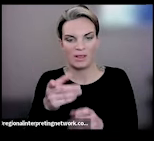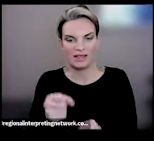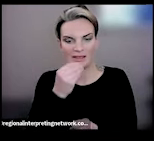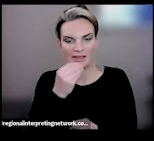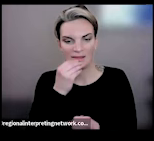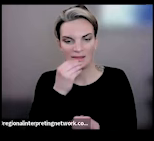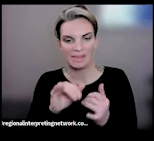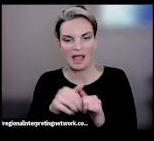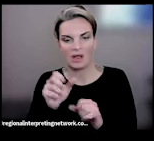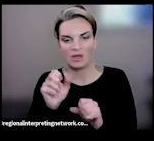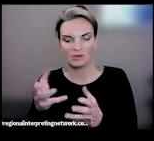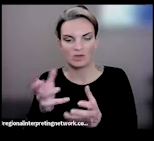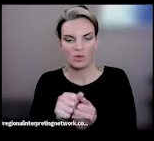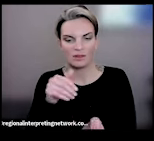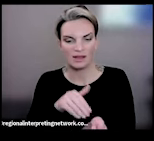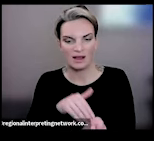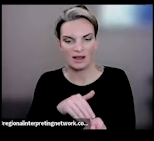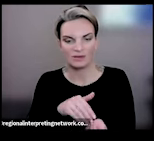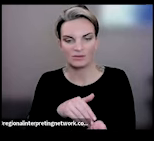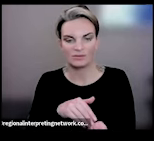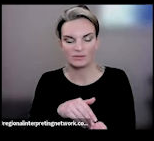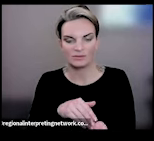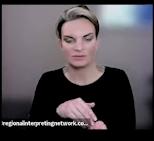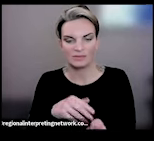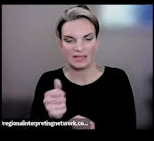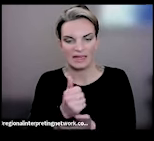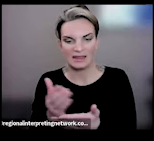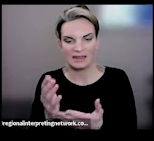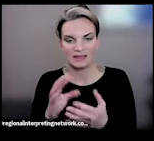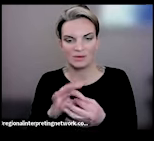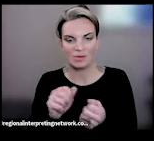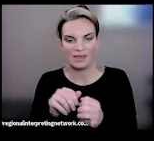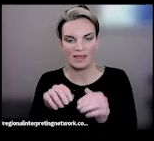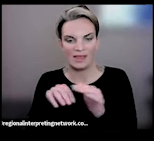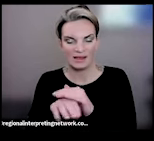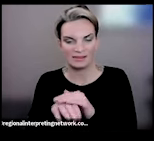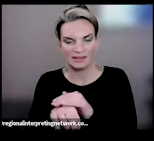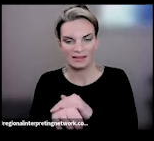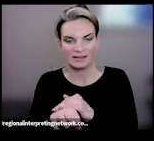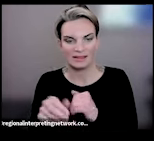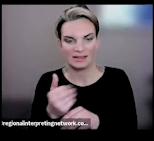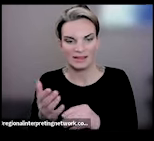with their doctors, on that anything with access, anything they should be looking for in